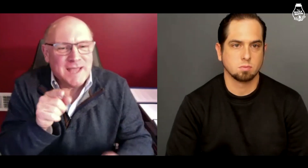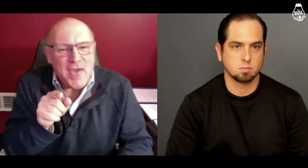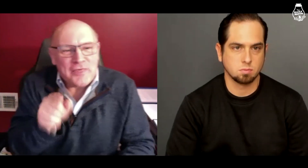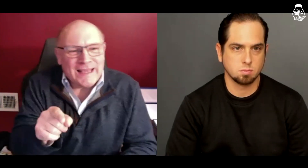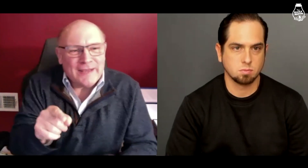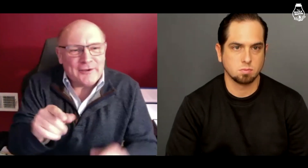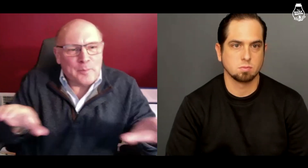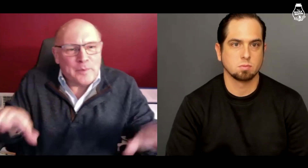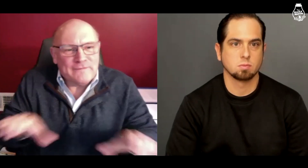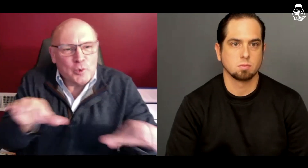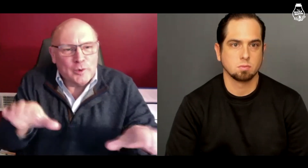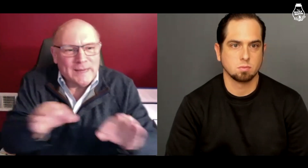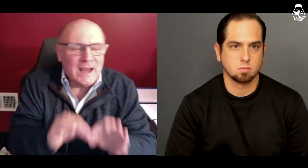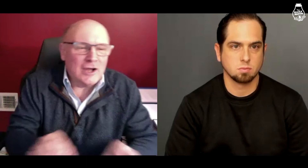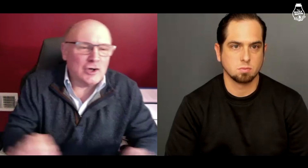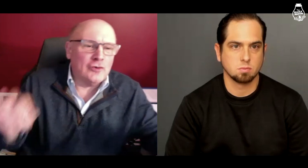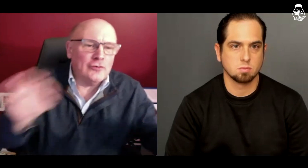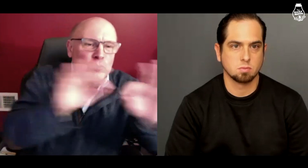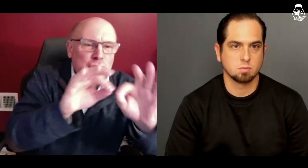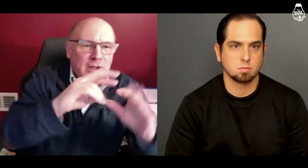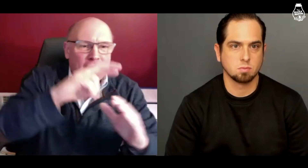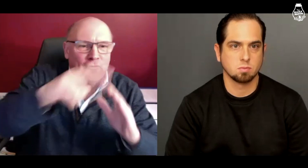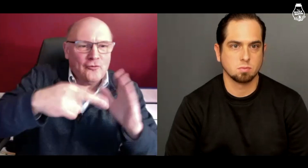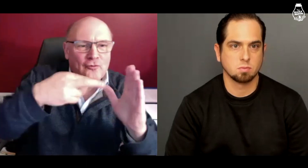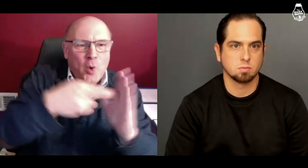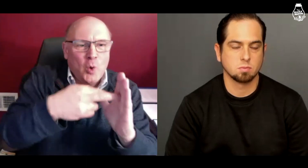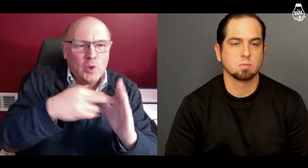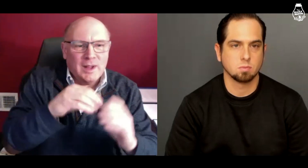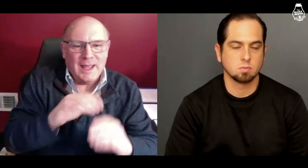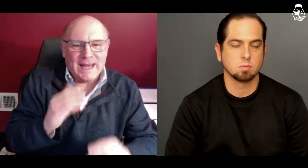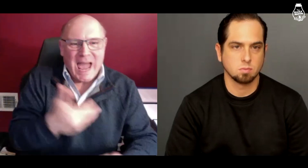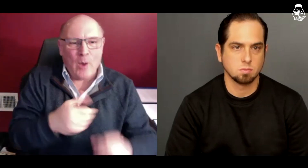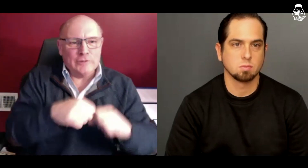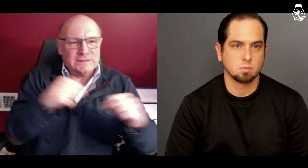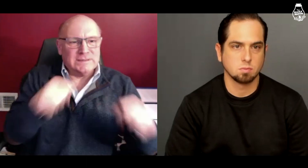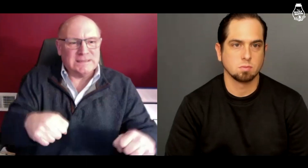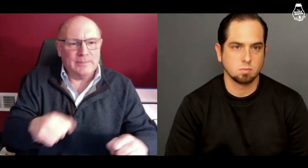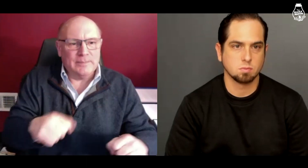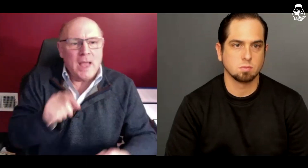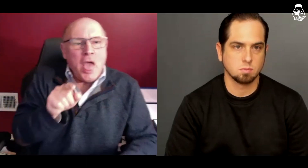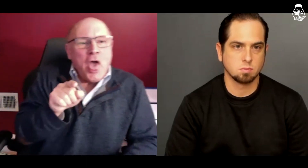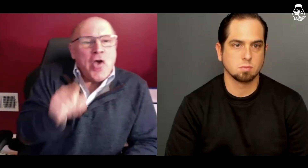because they perform a critical role in our system.